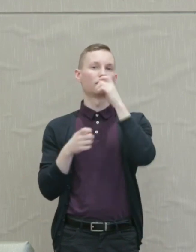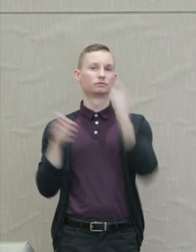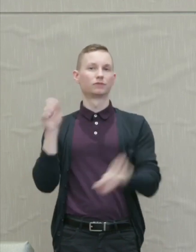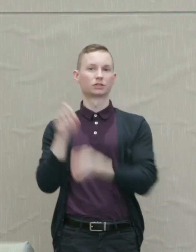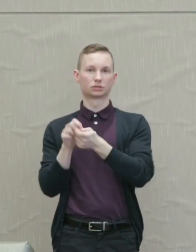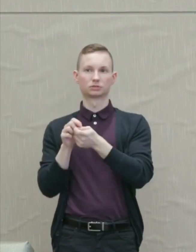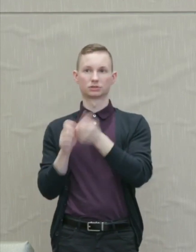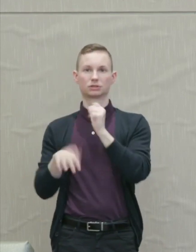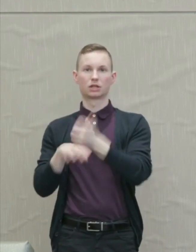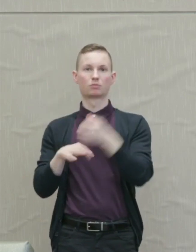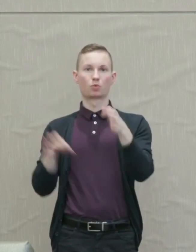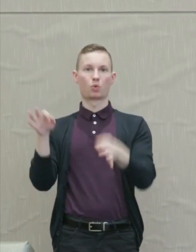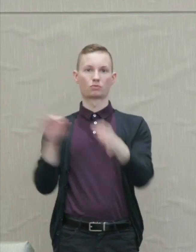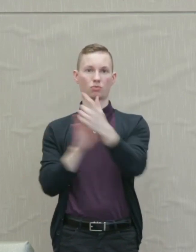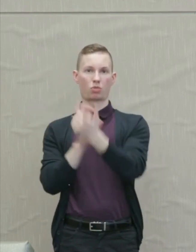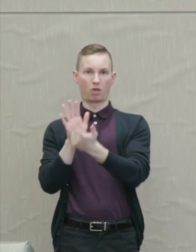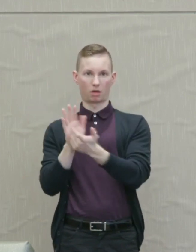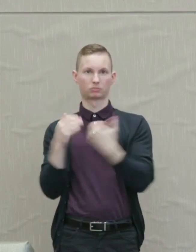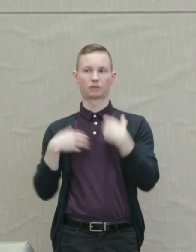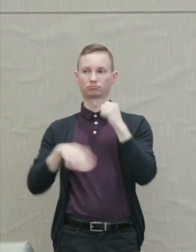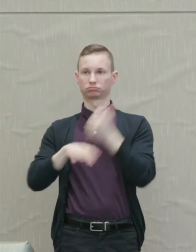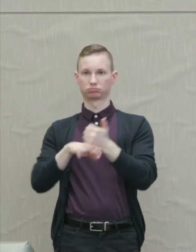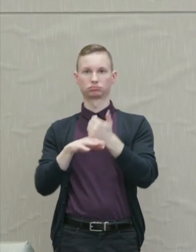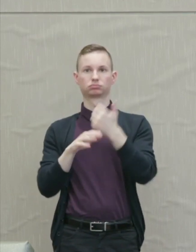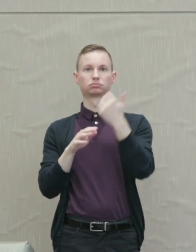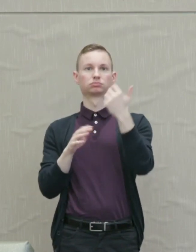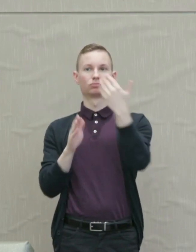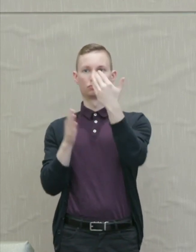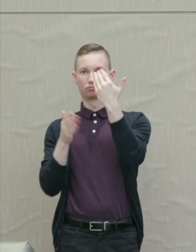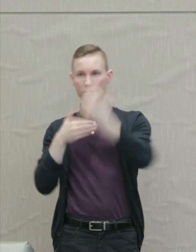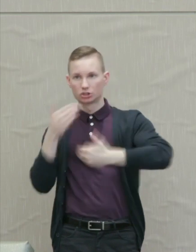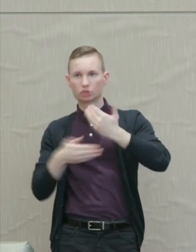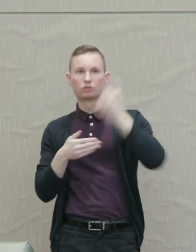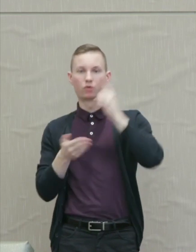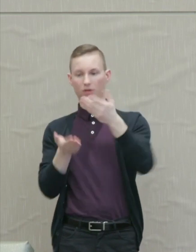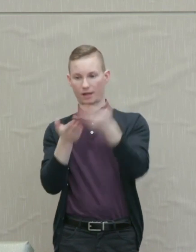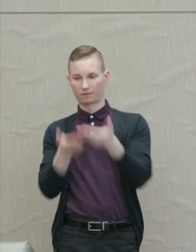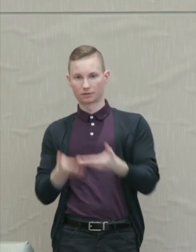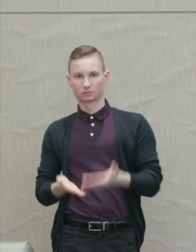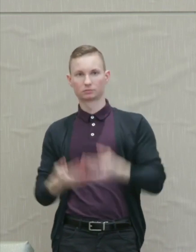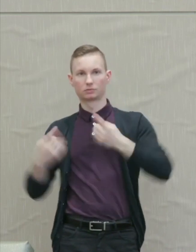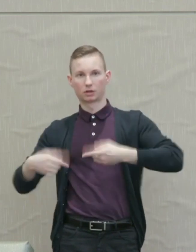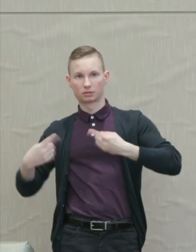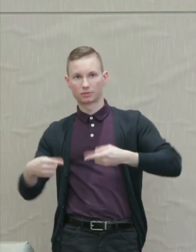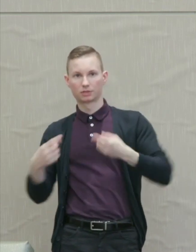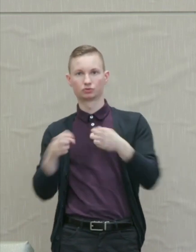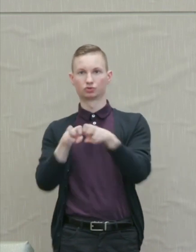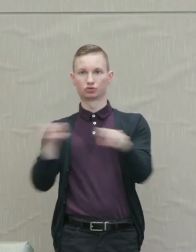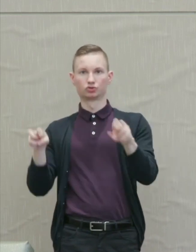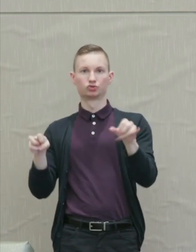of law with established procedures of evidence and argument and a jury chosen by lot from